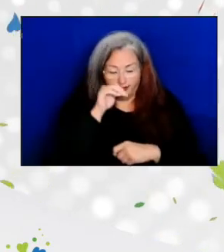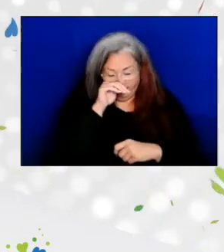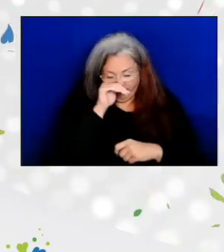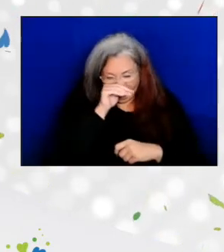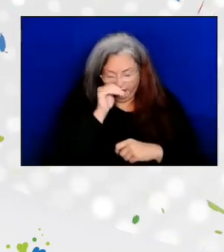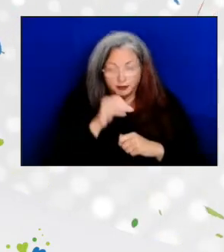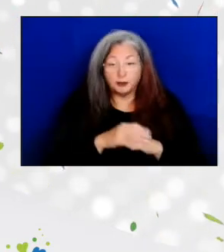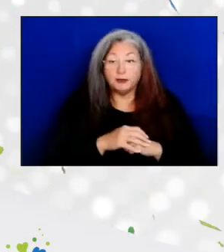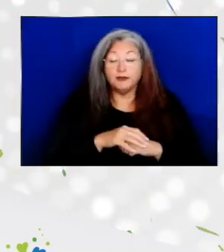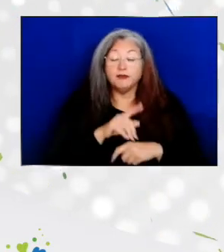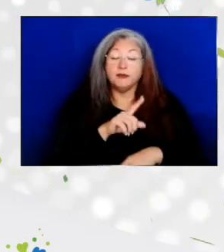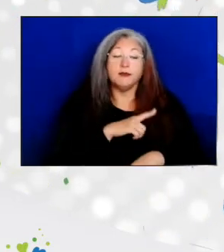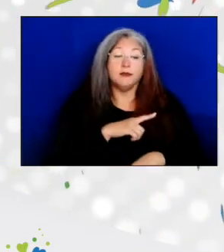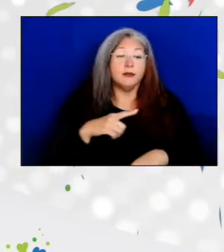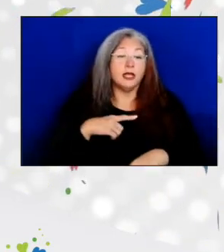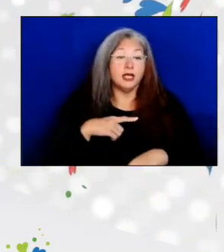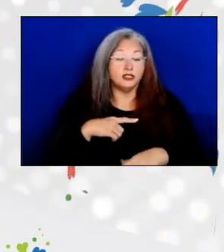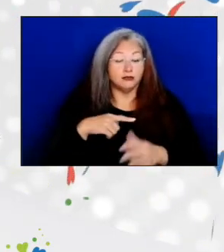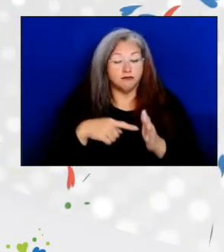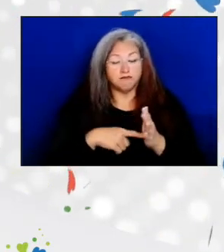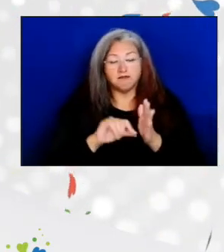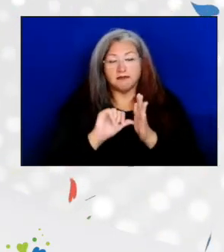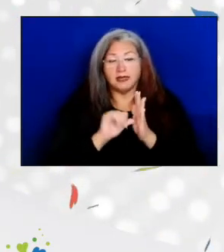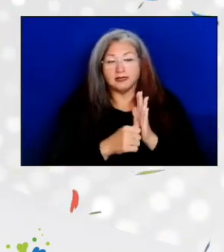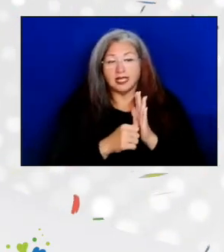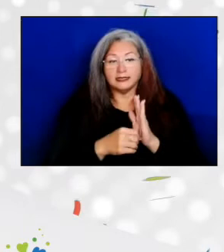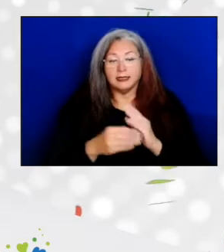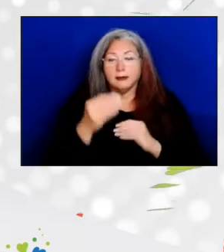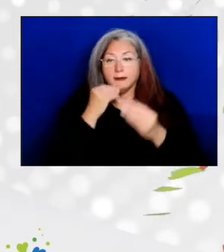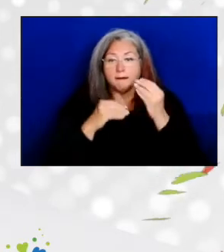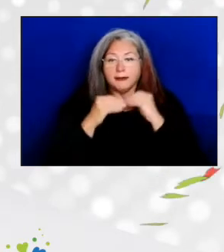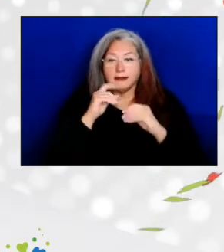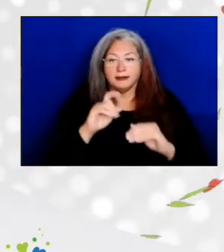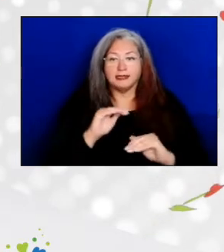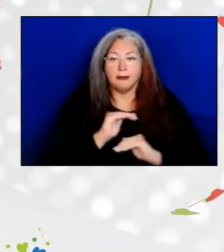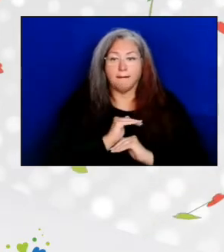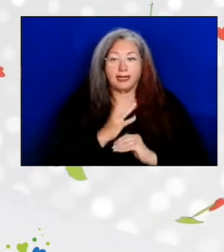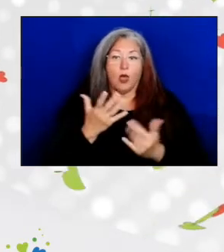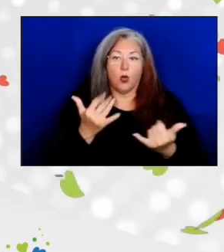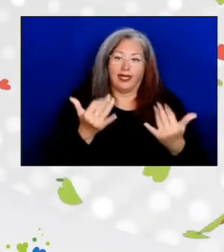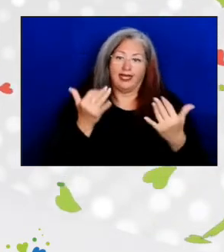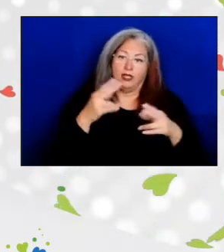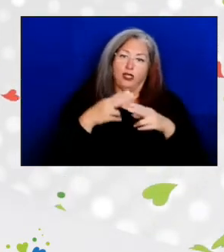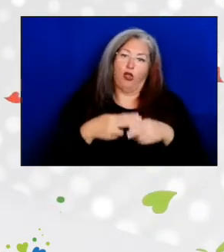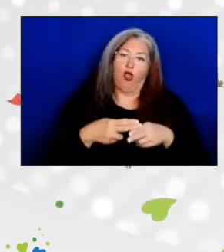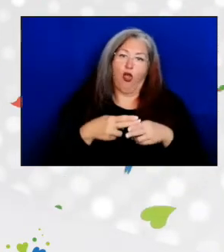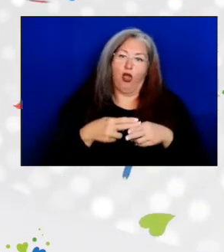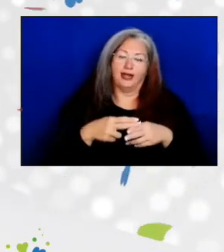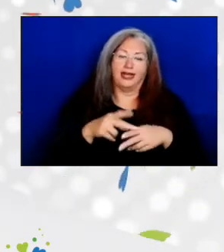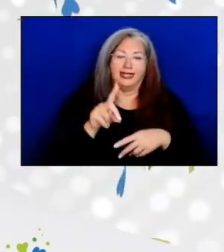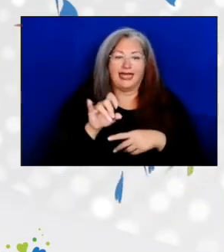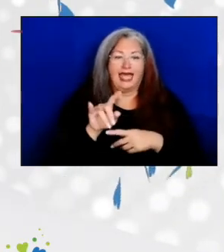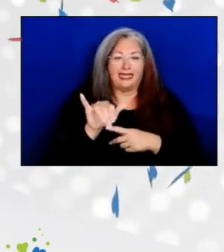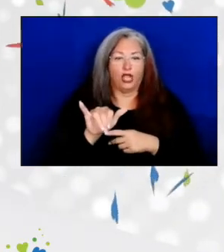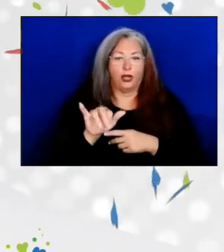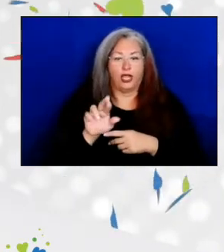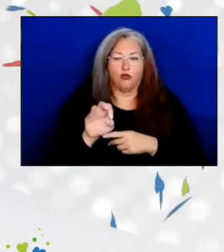The legislation also emphasized that meals should meet what we now know as the dietary reference intakes,